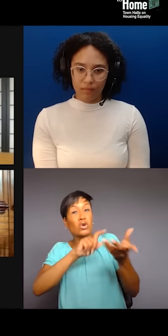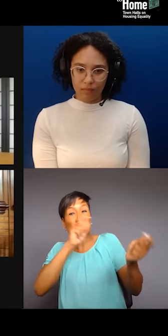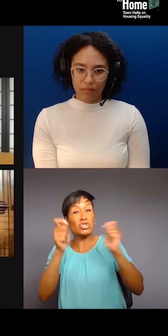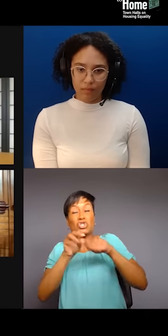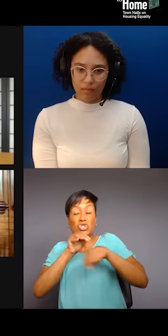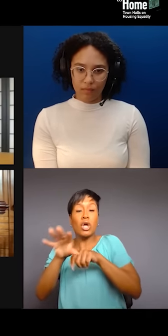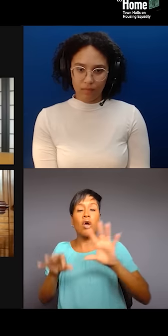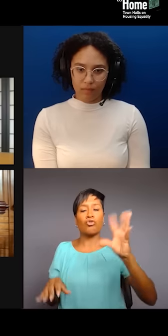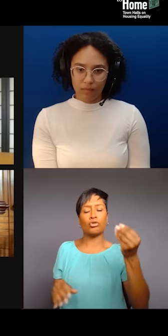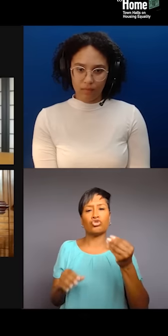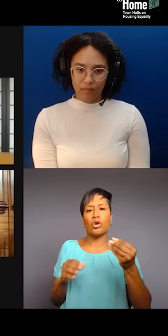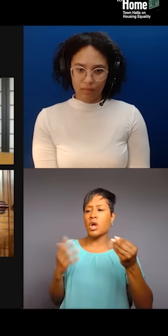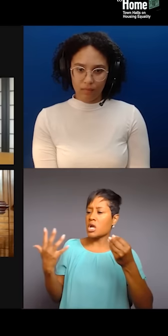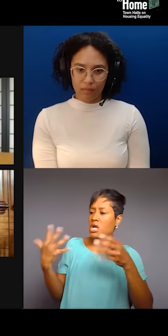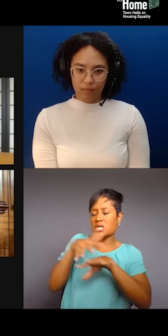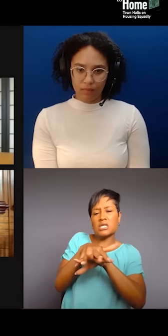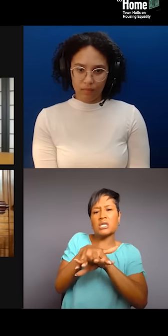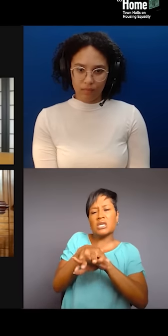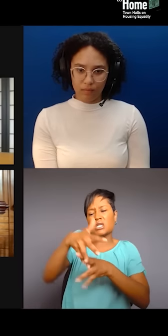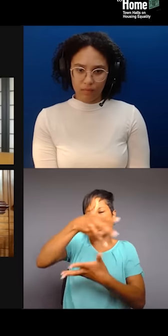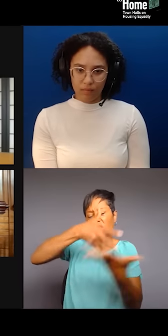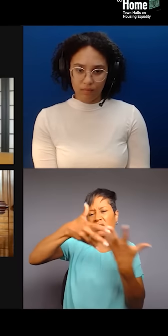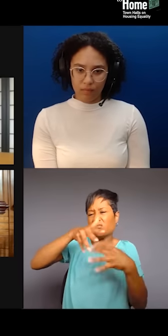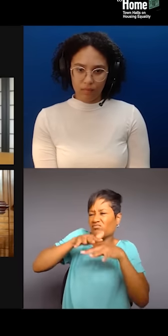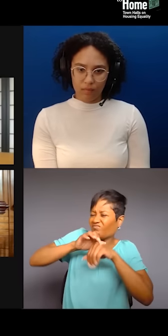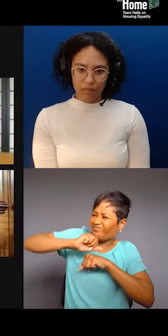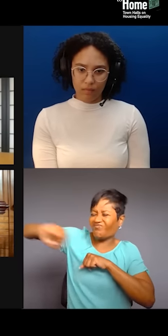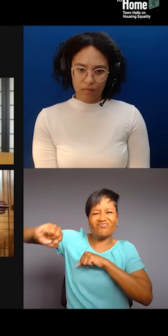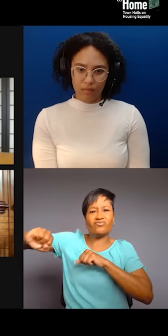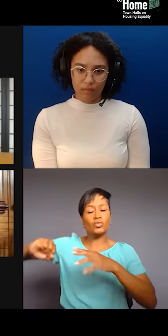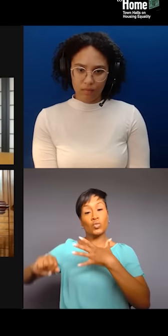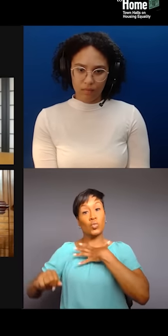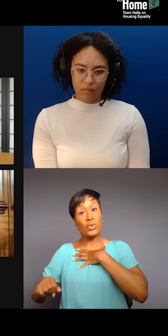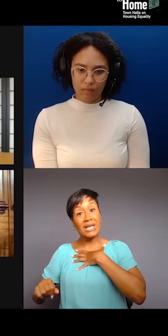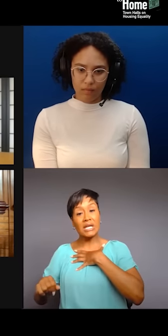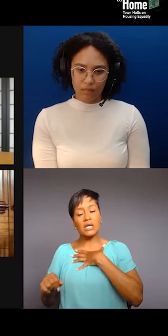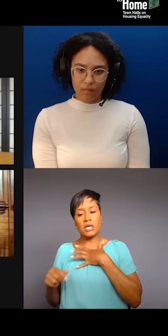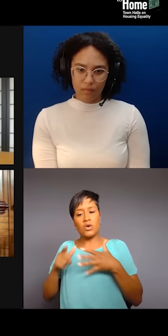And we are the vehicle to teach people and demand that these corporations, right,